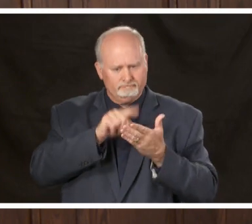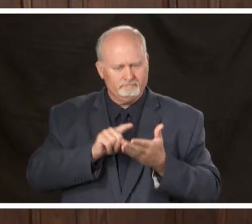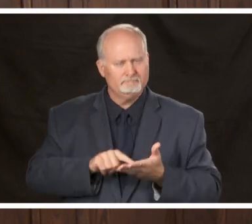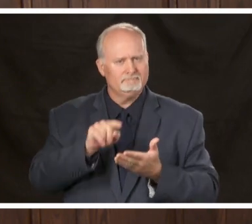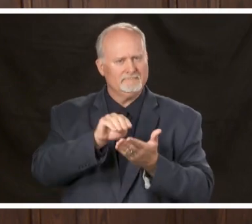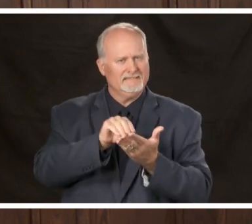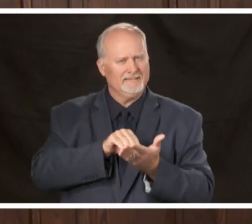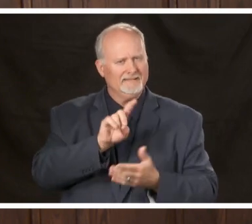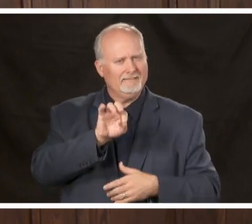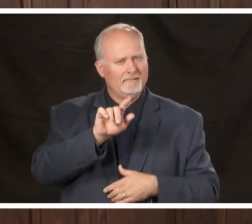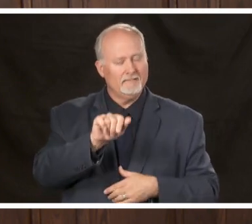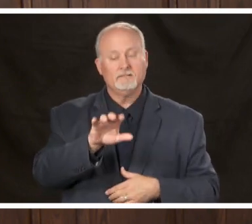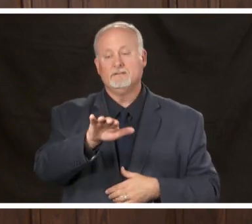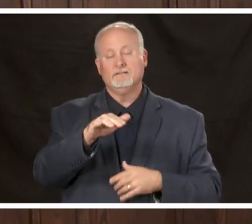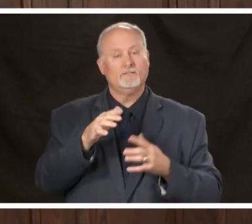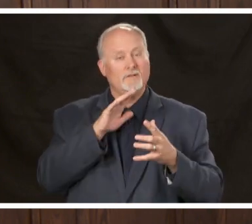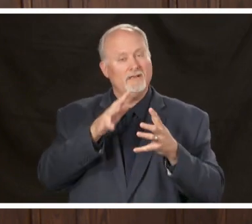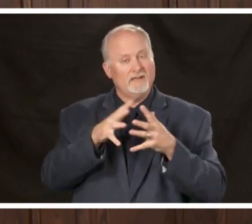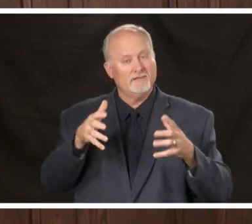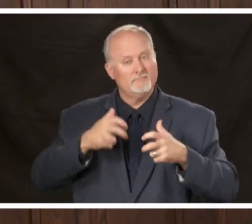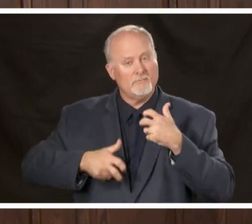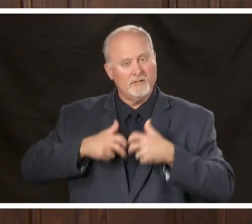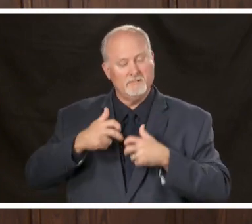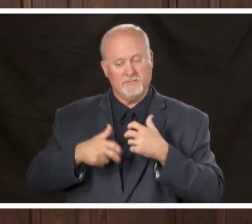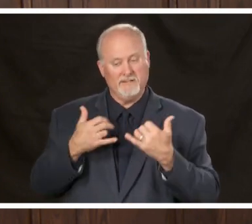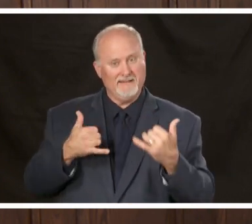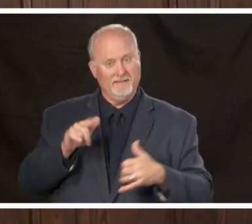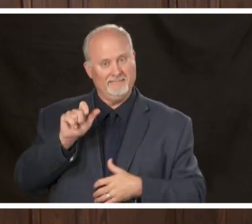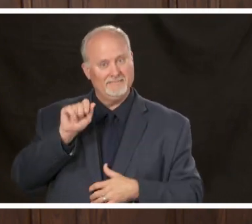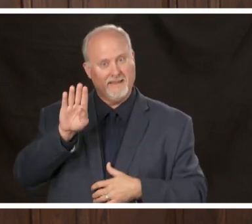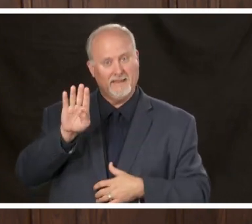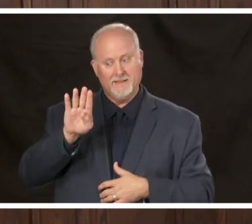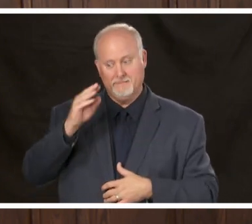of a problem there because a lot of the labs when they report their negatives to